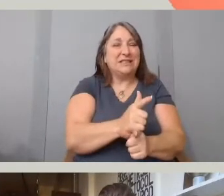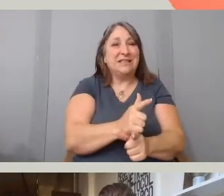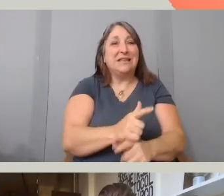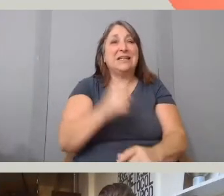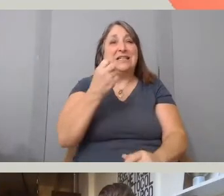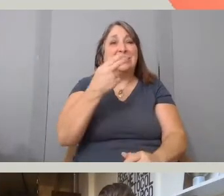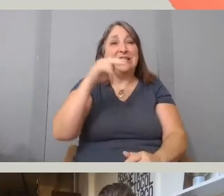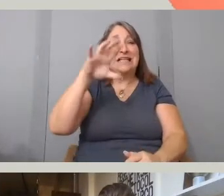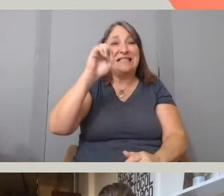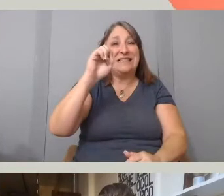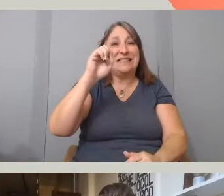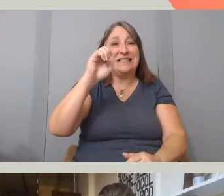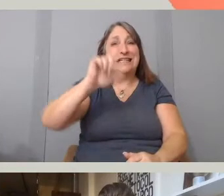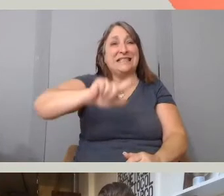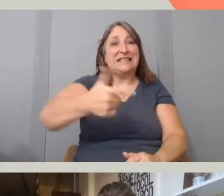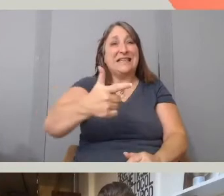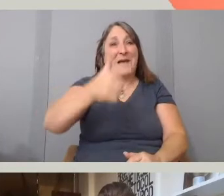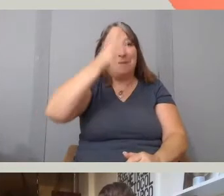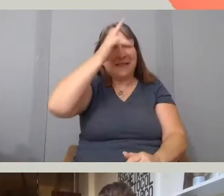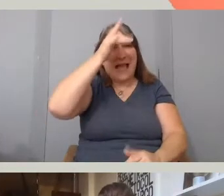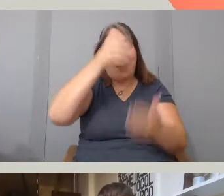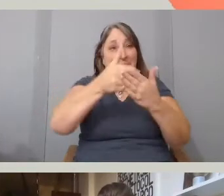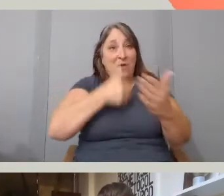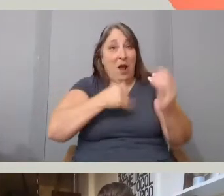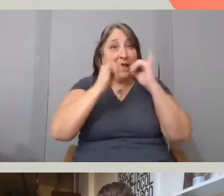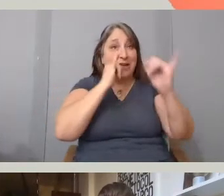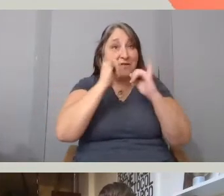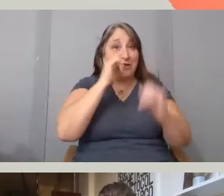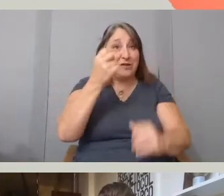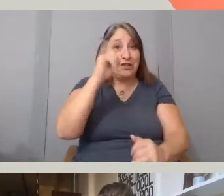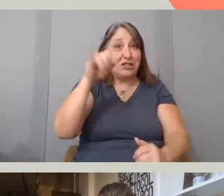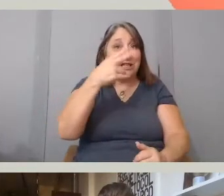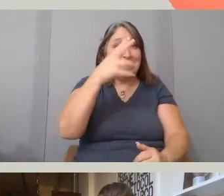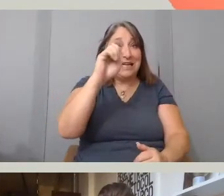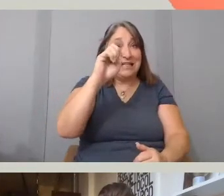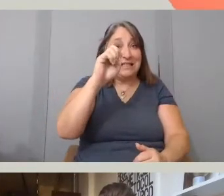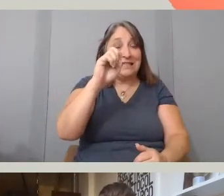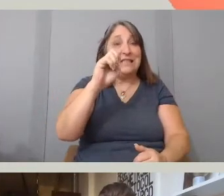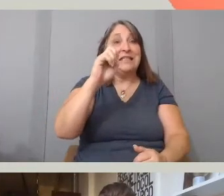right before I interviewed her that this needs to feel like a conversation between sisters